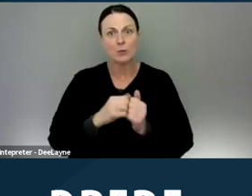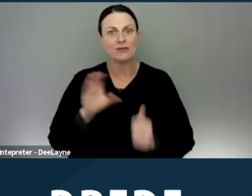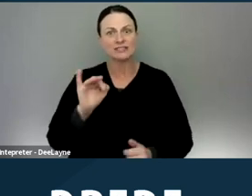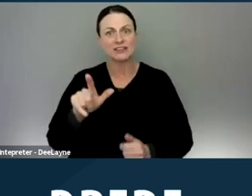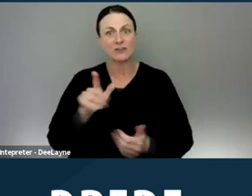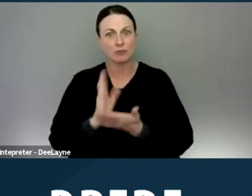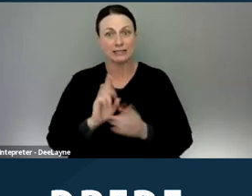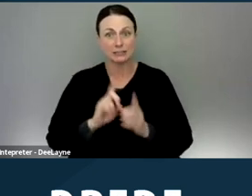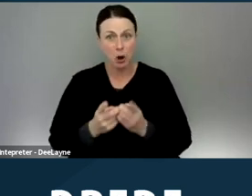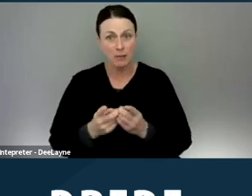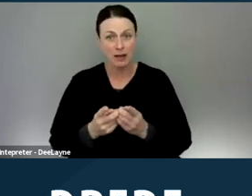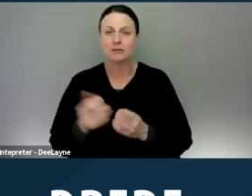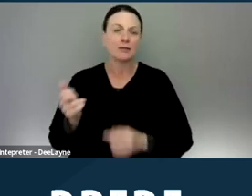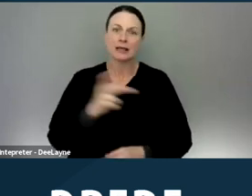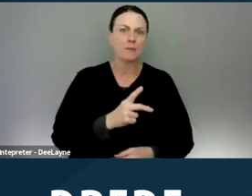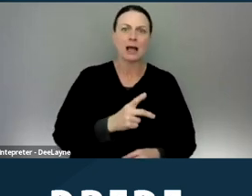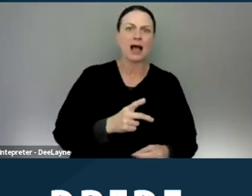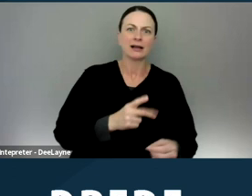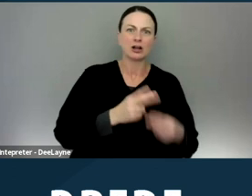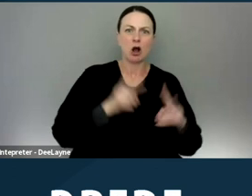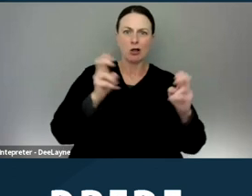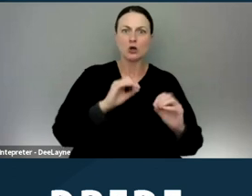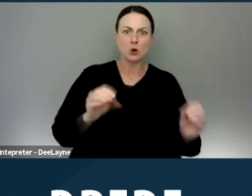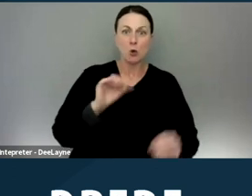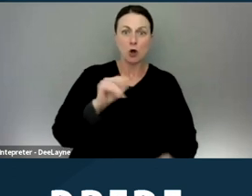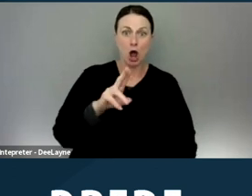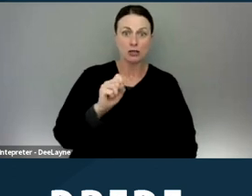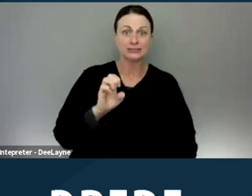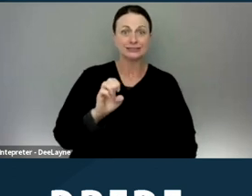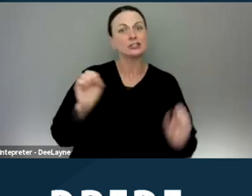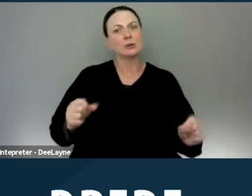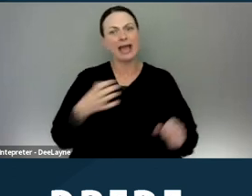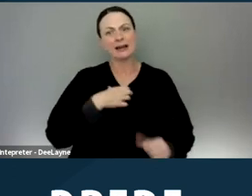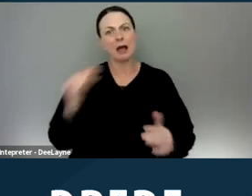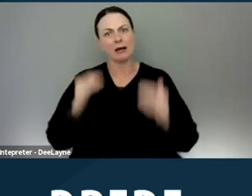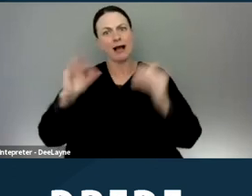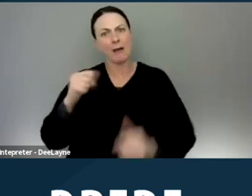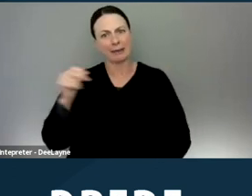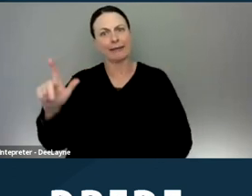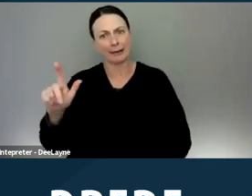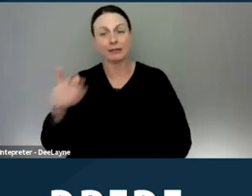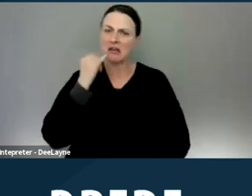and they come back and no cause it, you do have the right to appeal. If you disagree and you have information